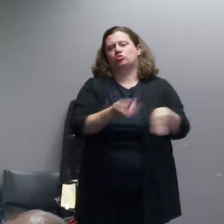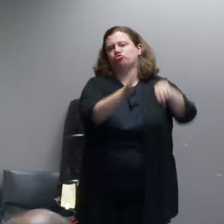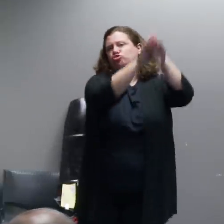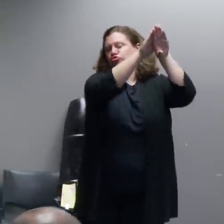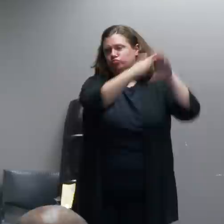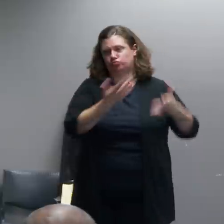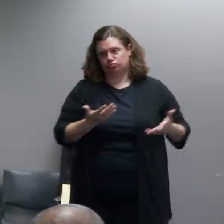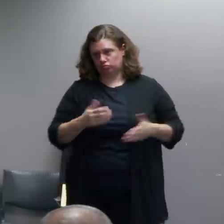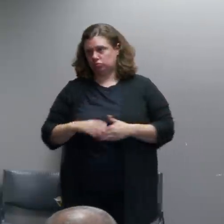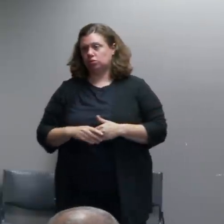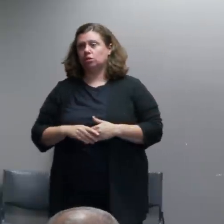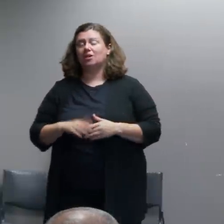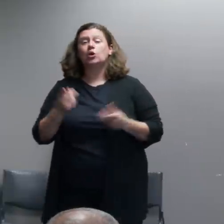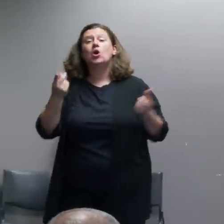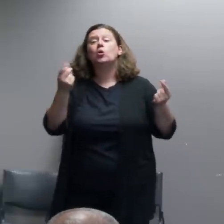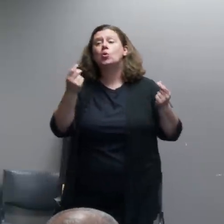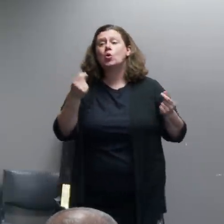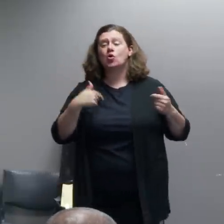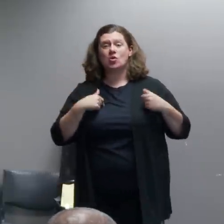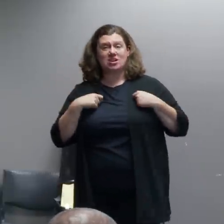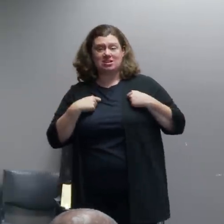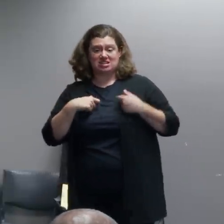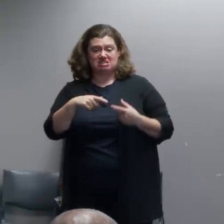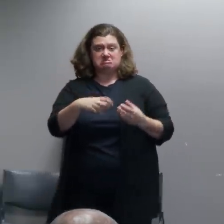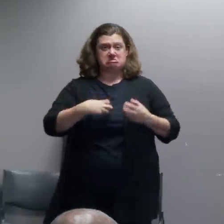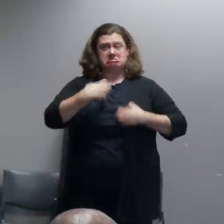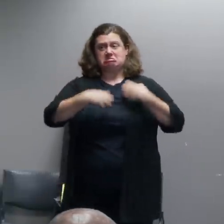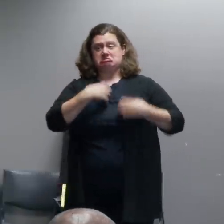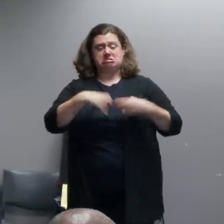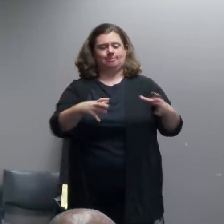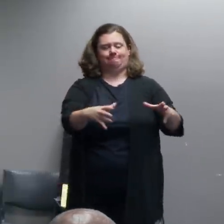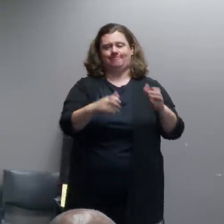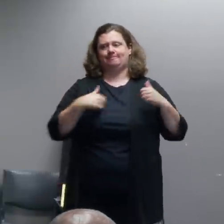It just hasn't worked. A lot of times we will